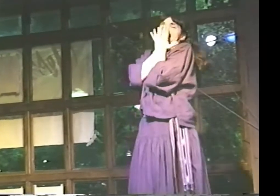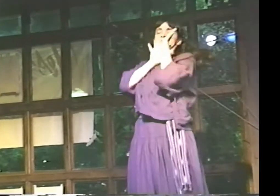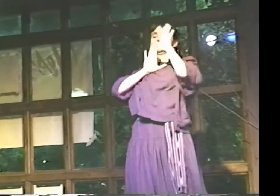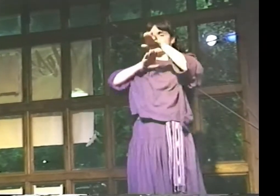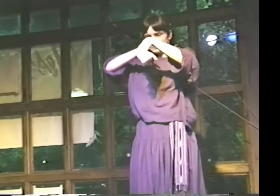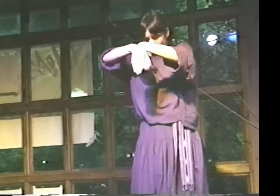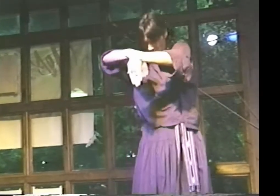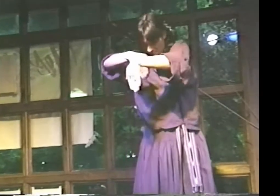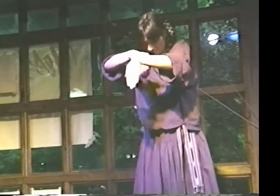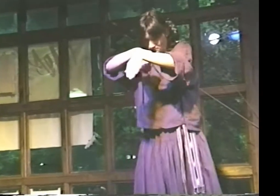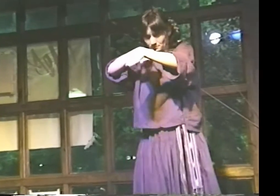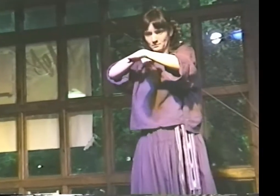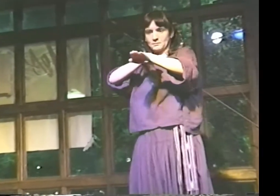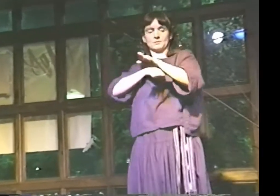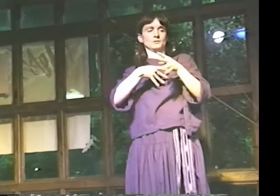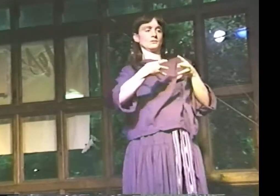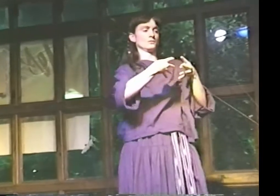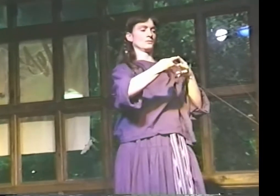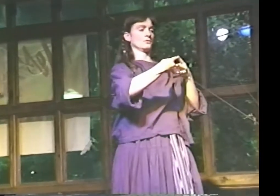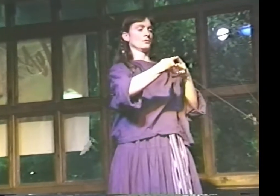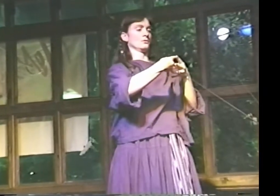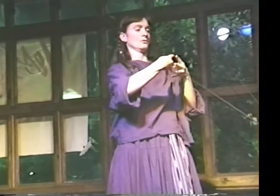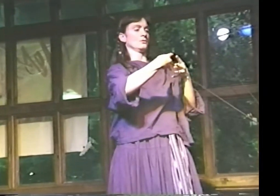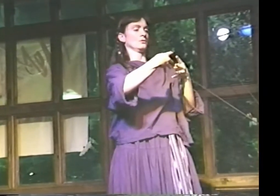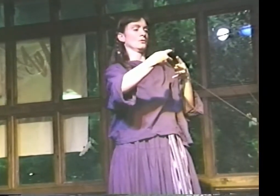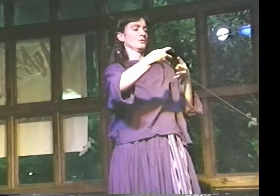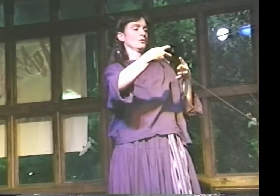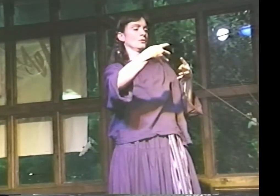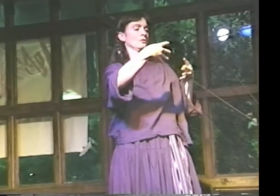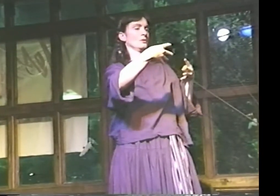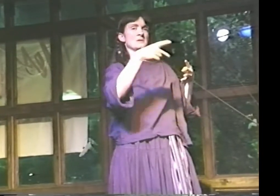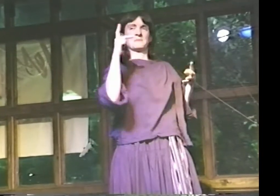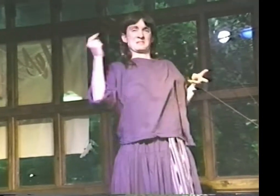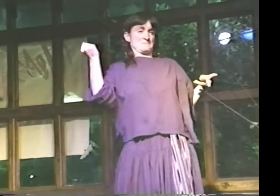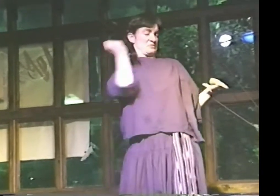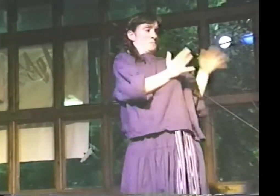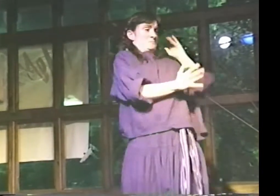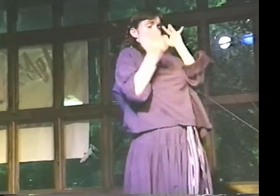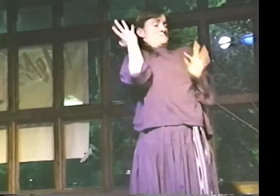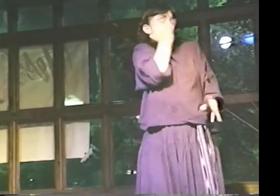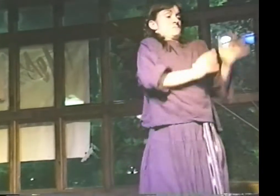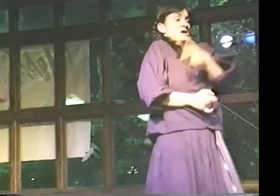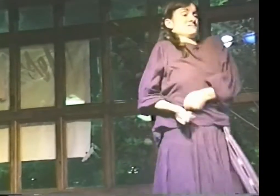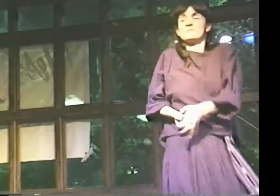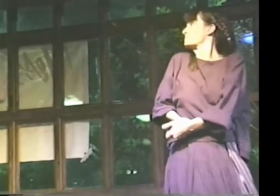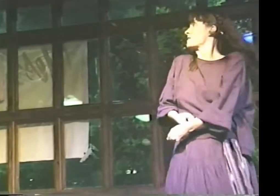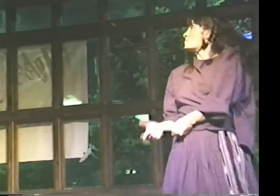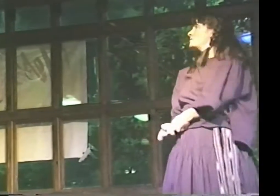"AS THE TRAIN STOPS, CATTLE DOORS OPEN, "AND THE PEOPLE SCRAMBLE OUT.